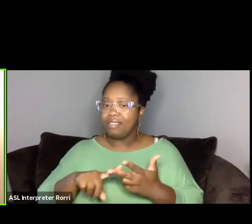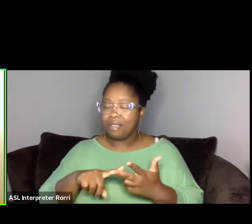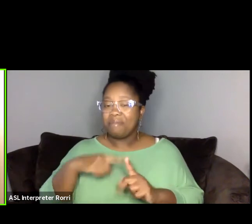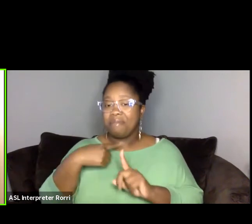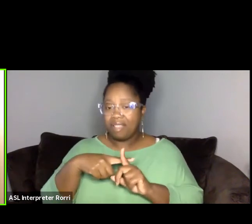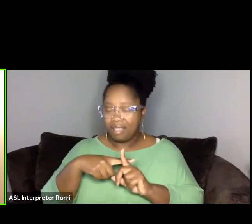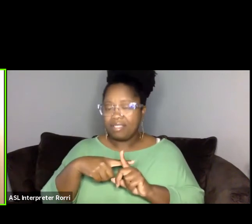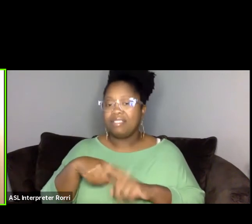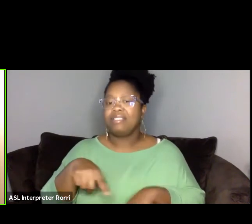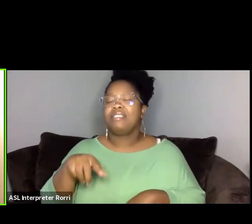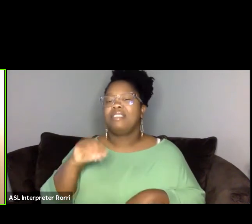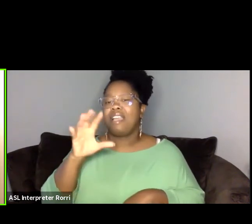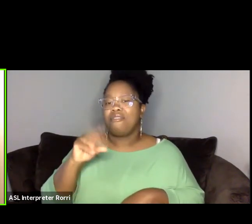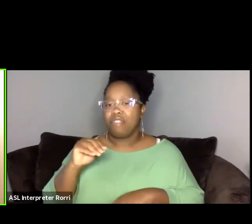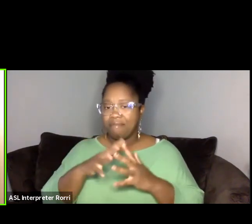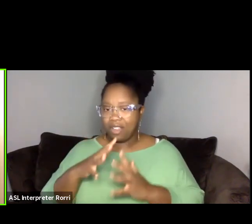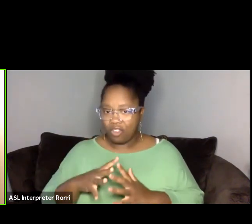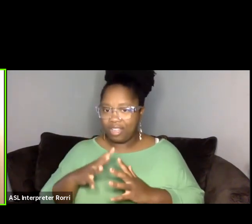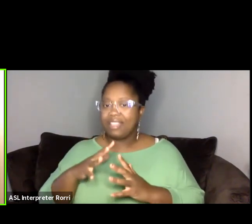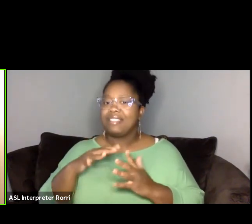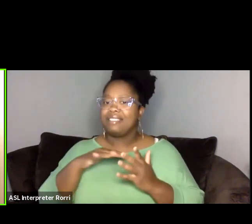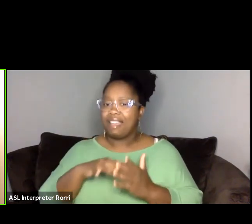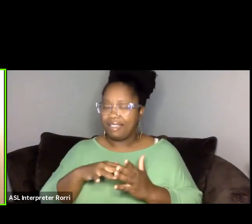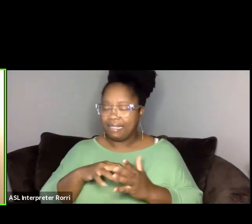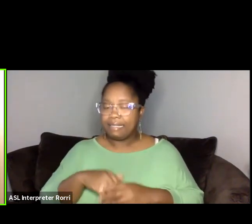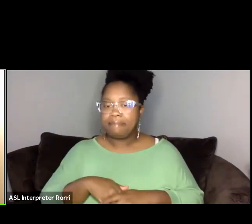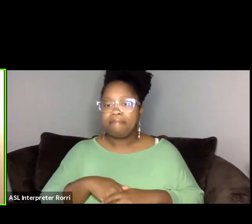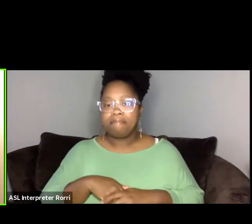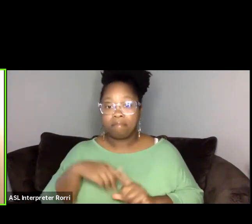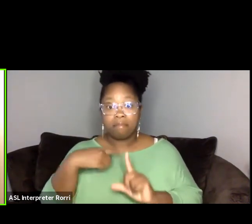Additionally, I am the founder and executive director